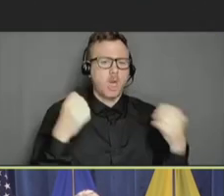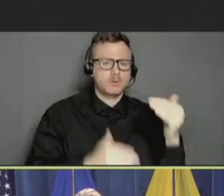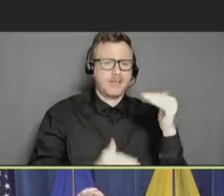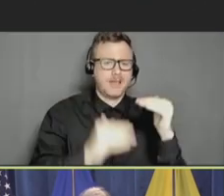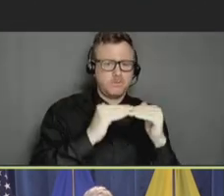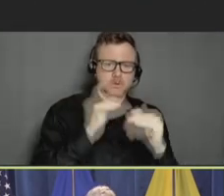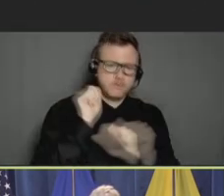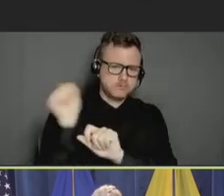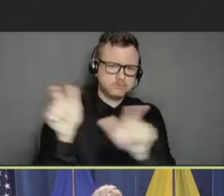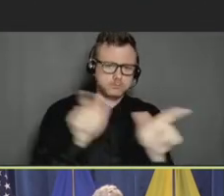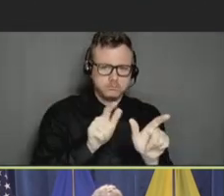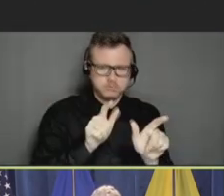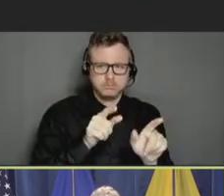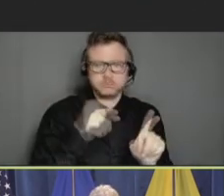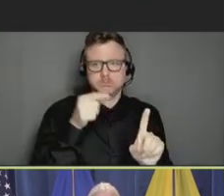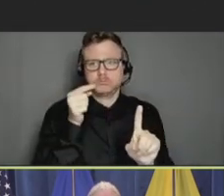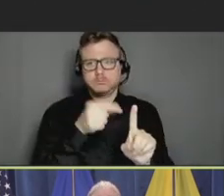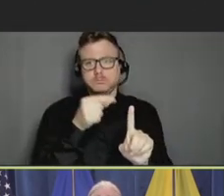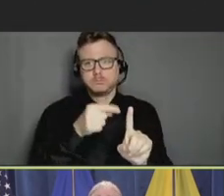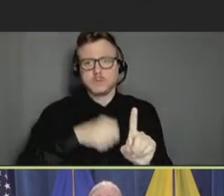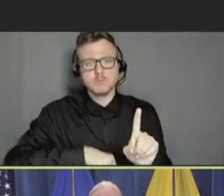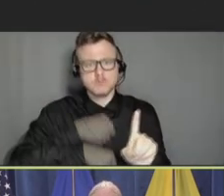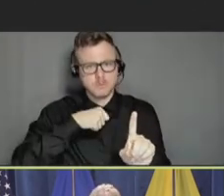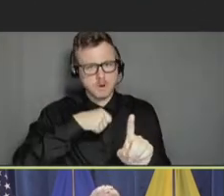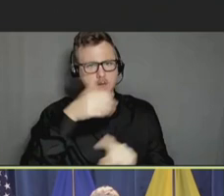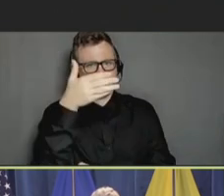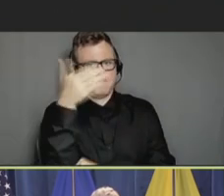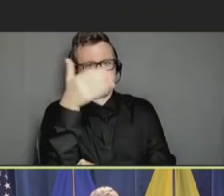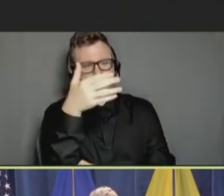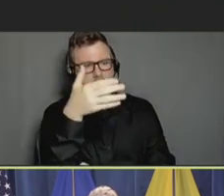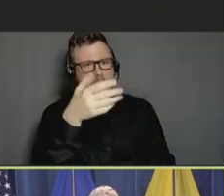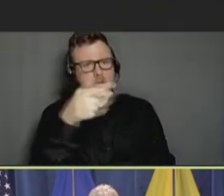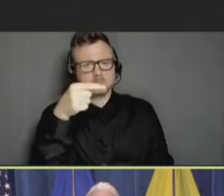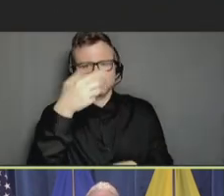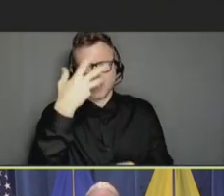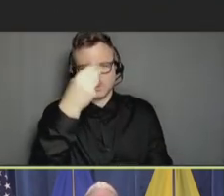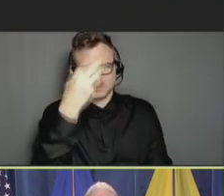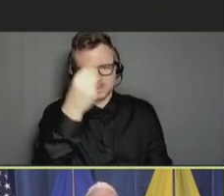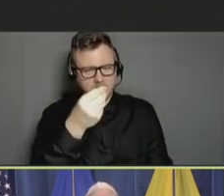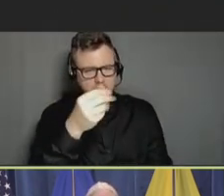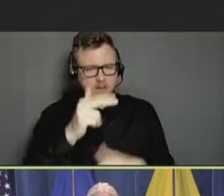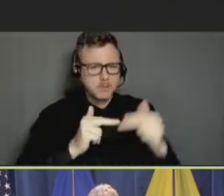Pride Flag is hanging right outside this building, and it serves as a symbol for the LGBTQI +